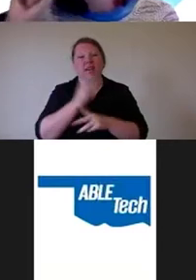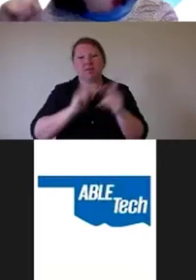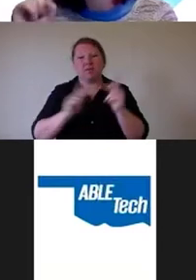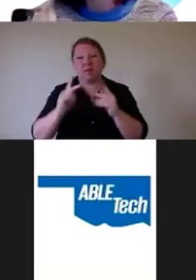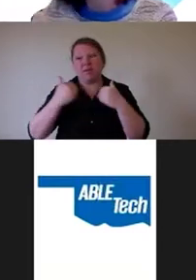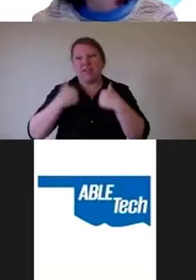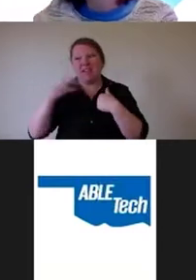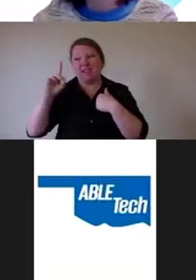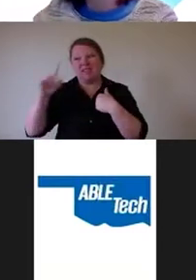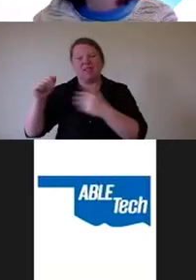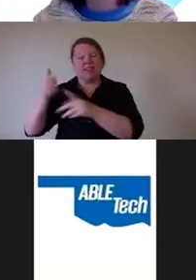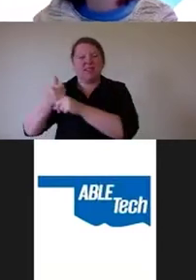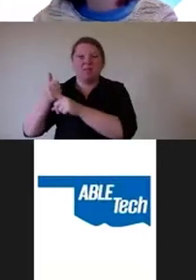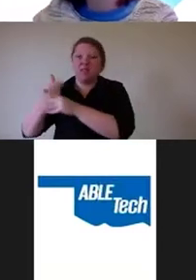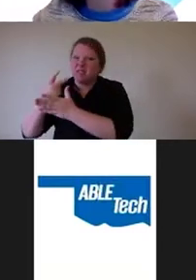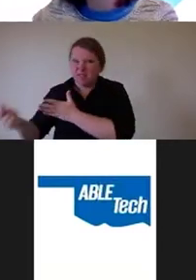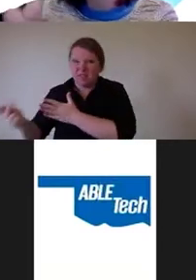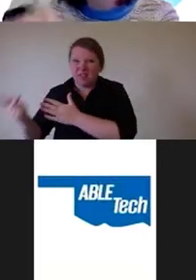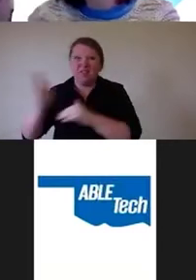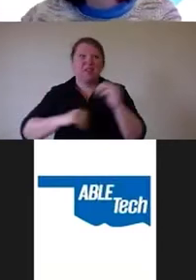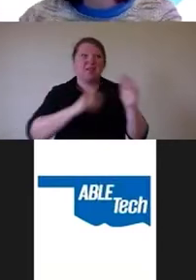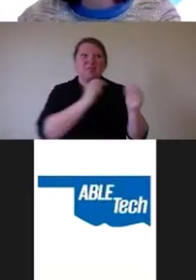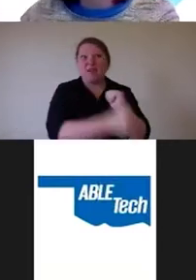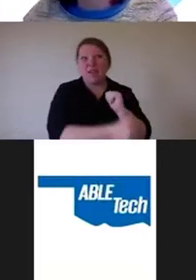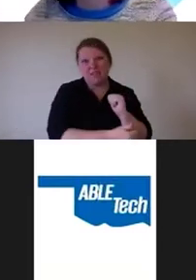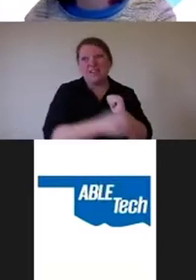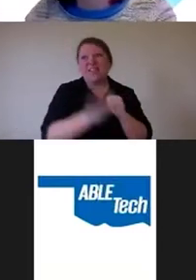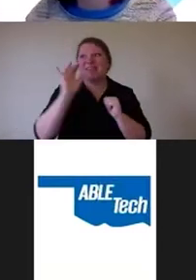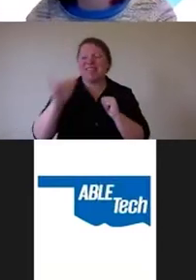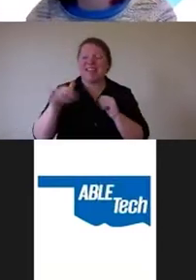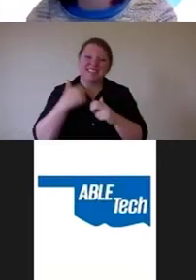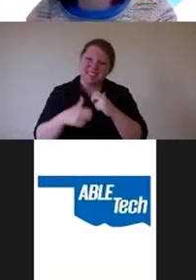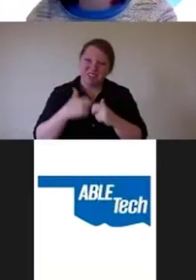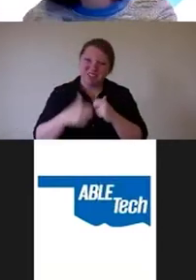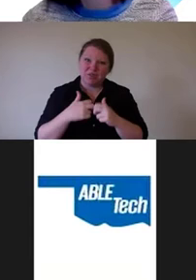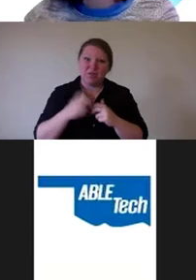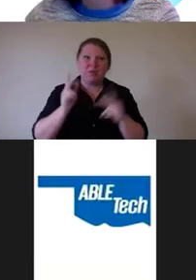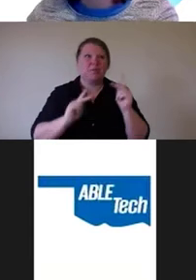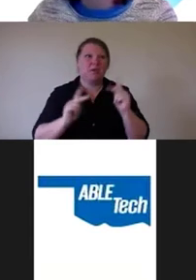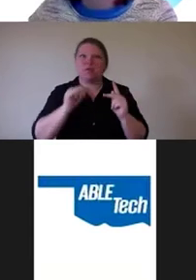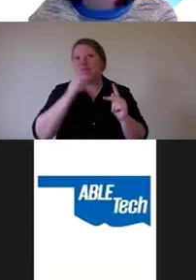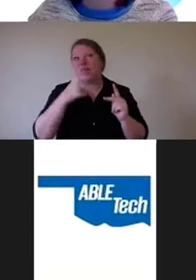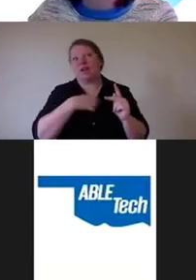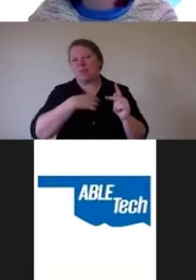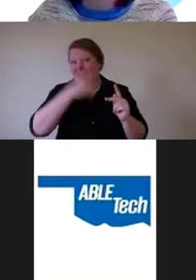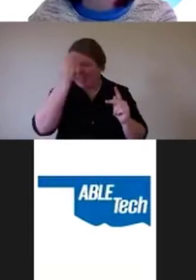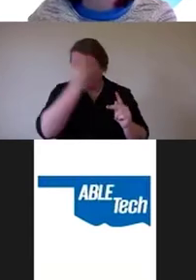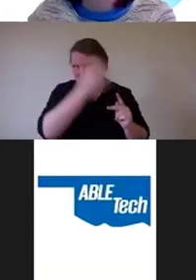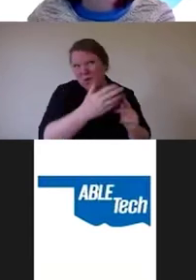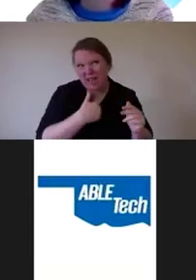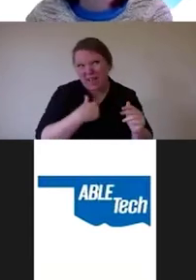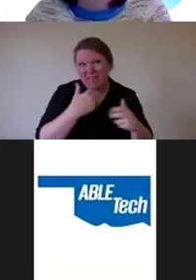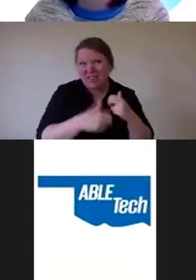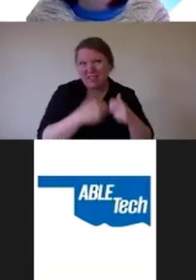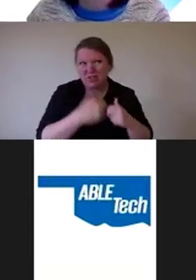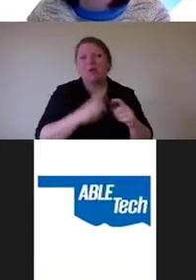That's when you know you have an issue even though nobody's ever told you that you have an issue. That tells you you have an issue.